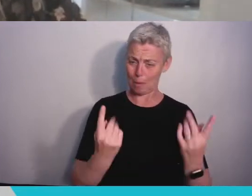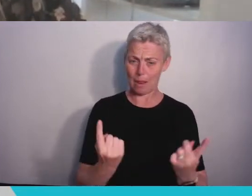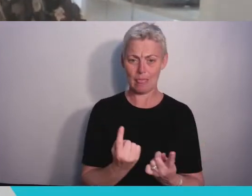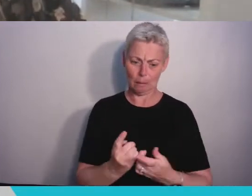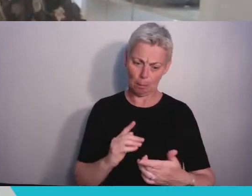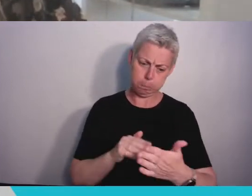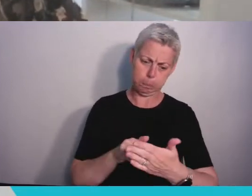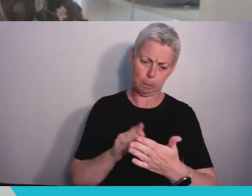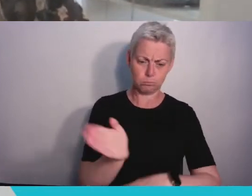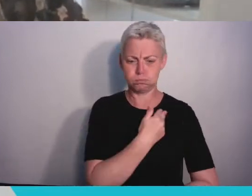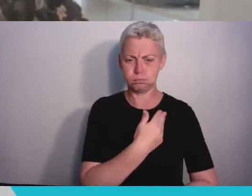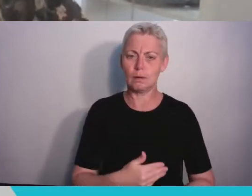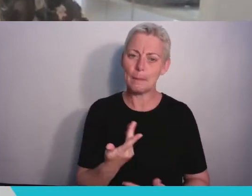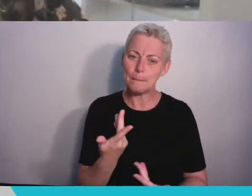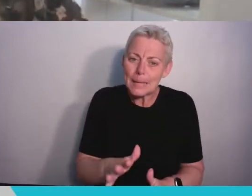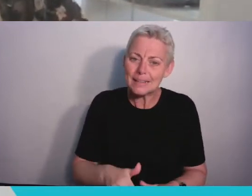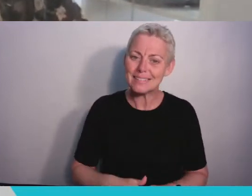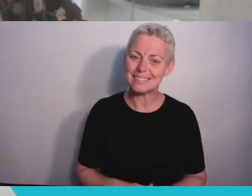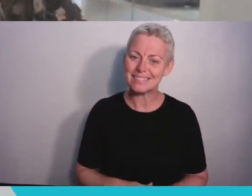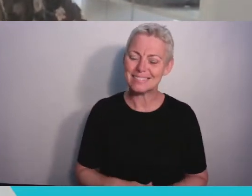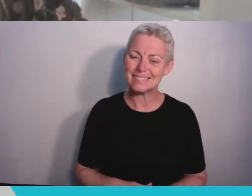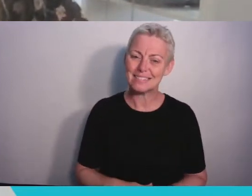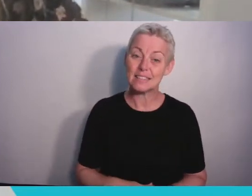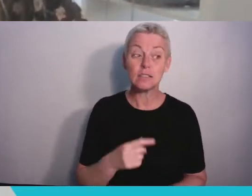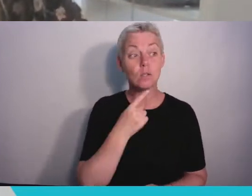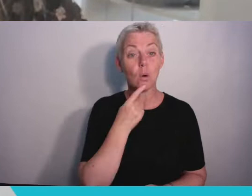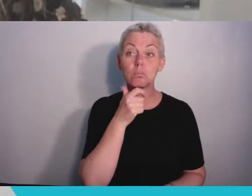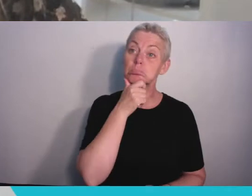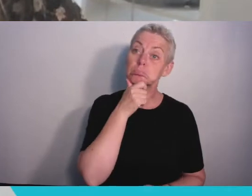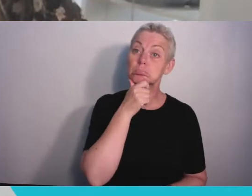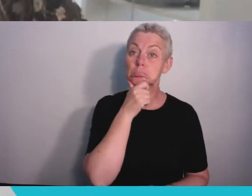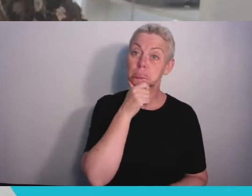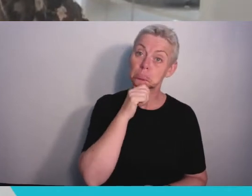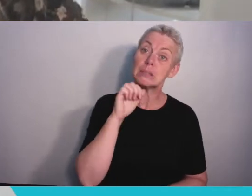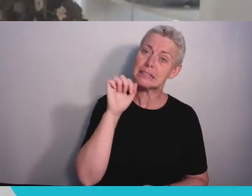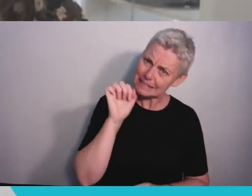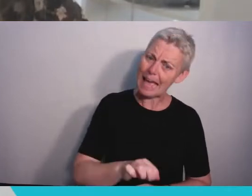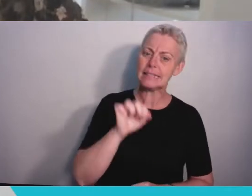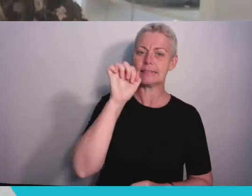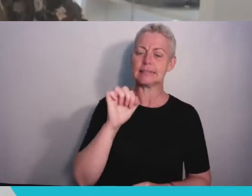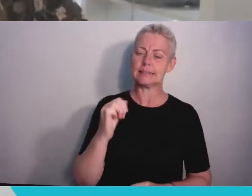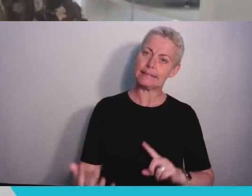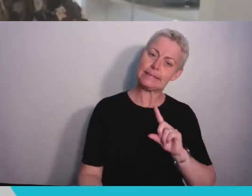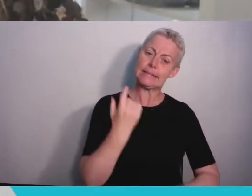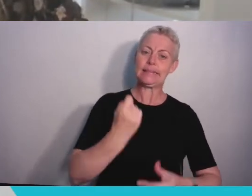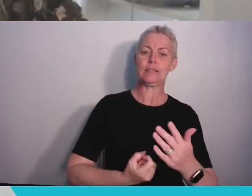top. Say yes, seize the opportunities as they come - even if it wasn’t what you expected